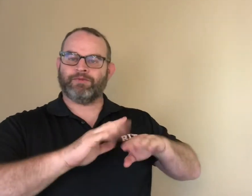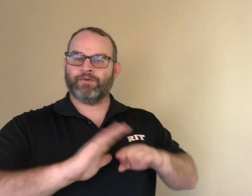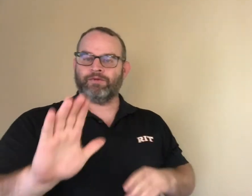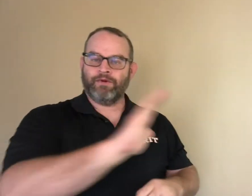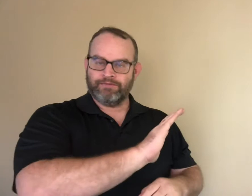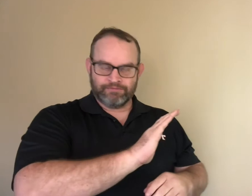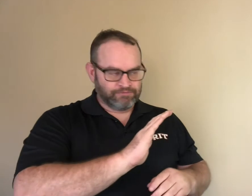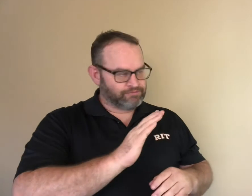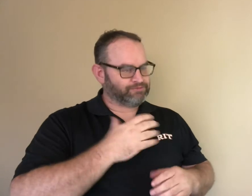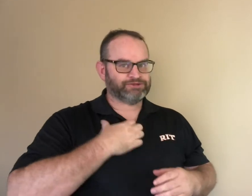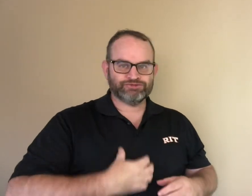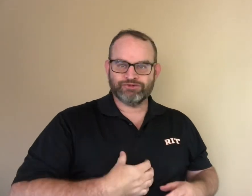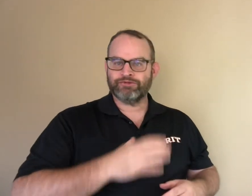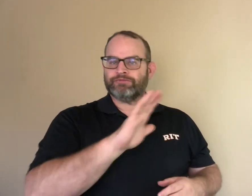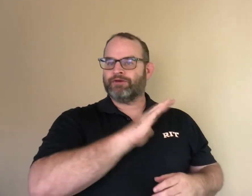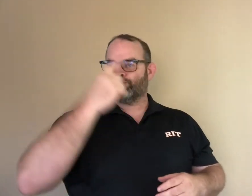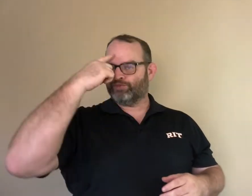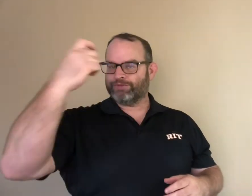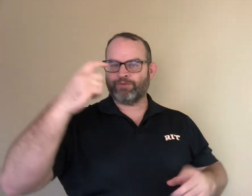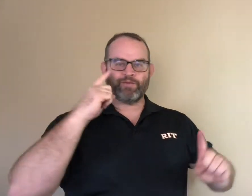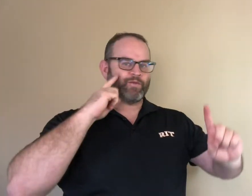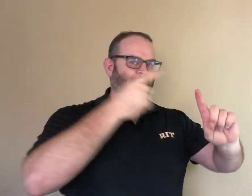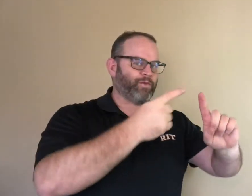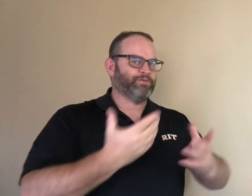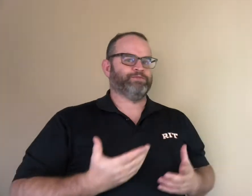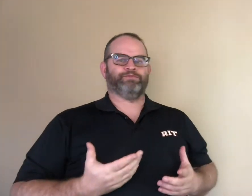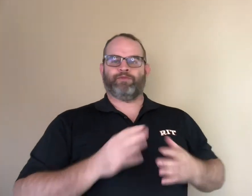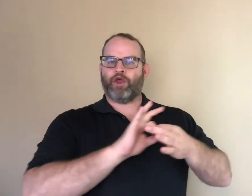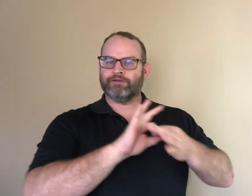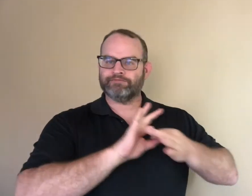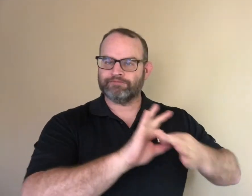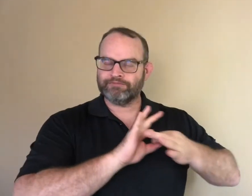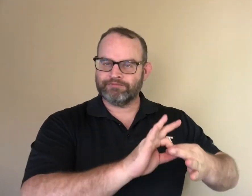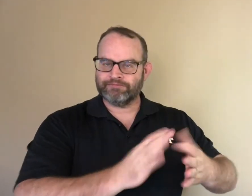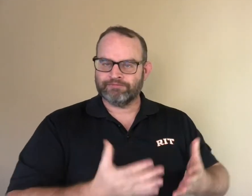The children can also treat them with respect with acceptance.